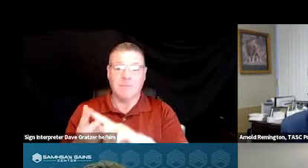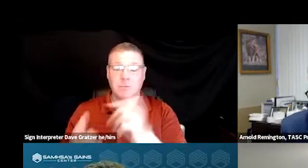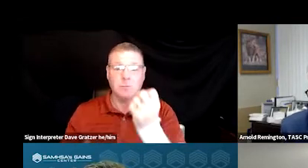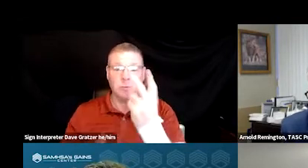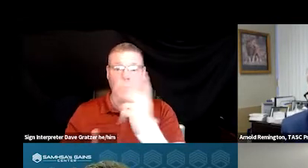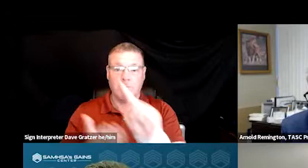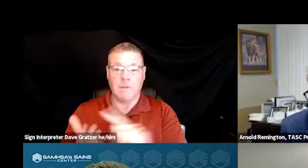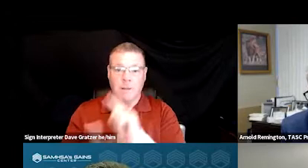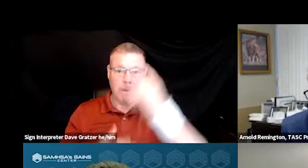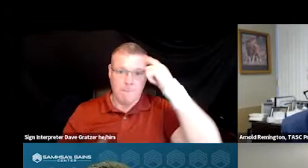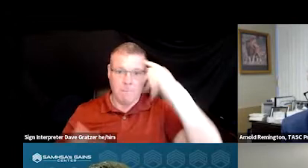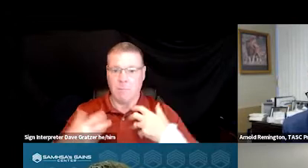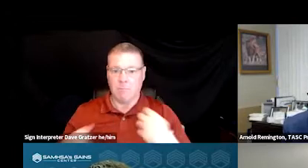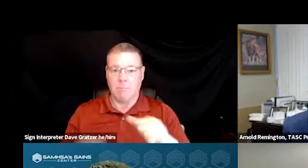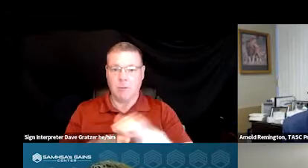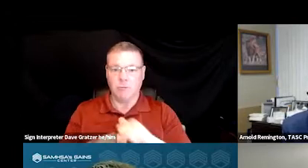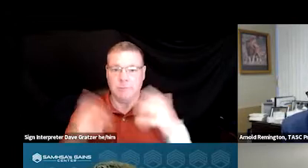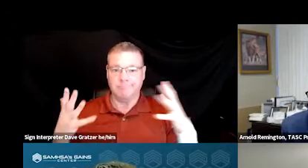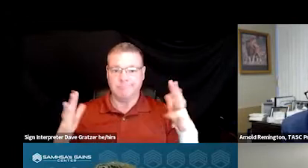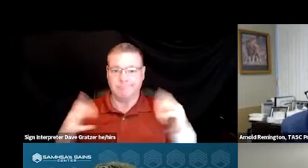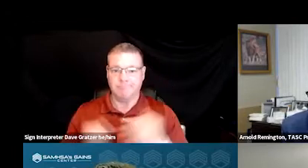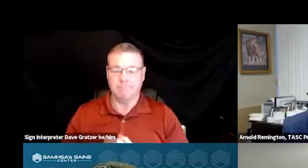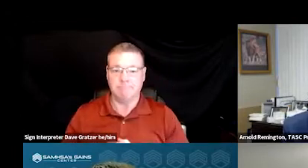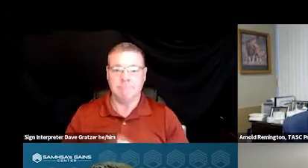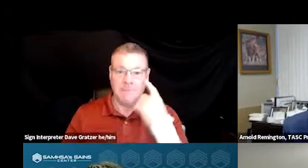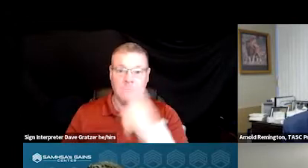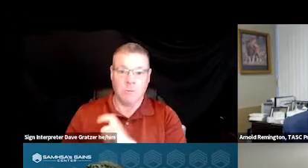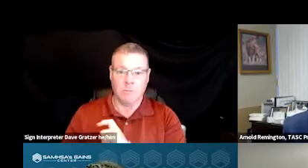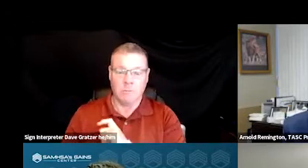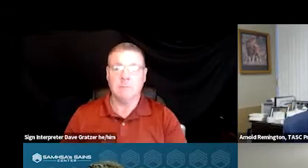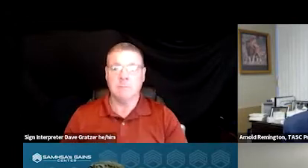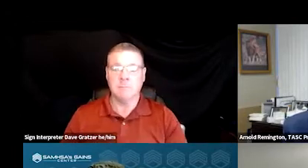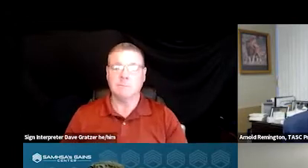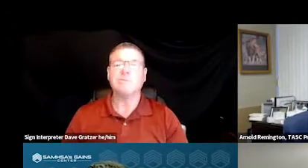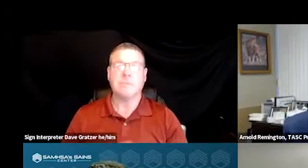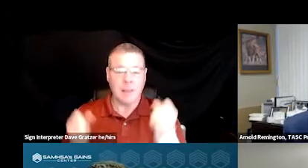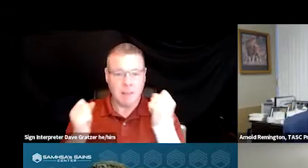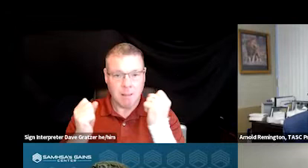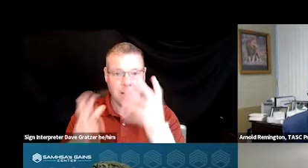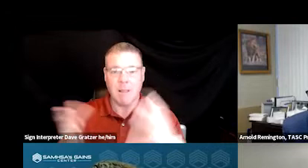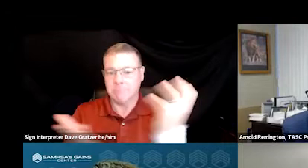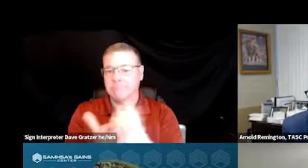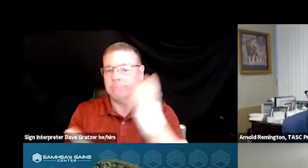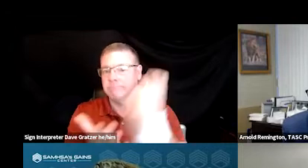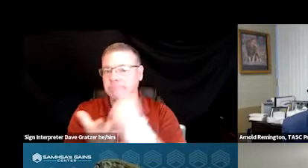of mental health training for law enforcement. So there is lots of opportunities for behavioral health